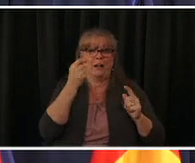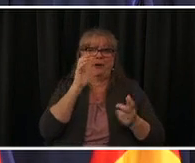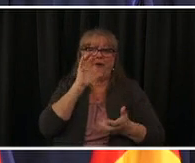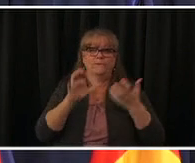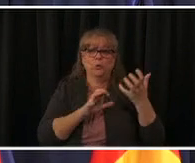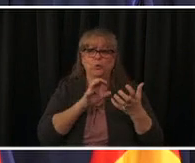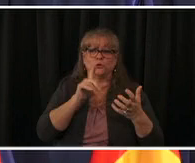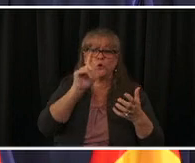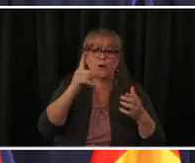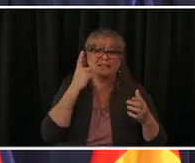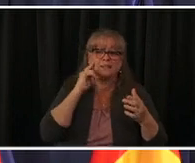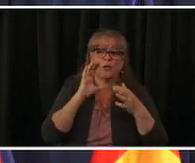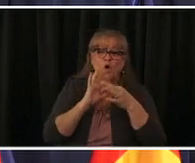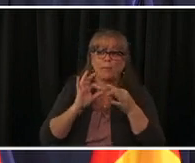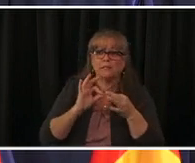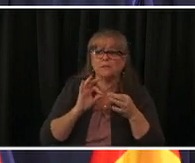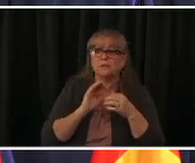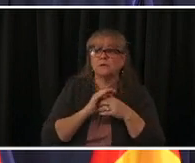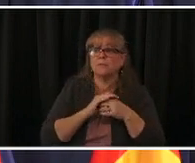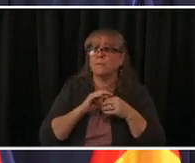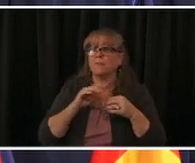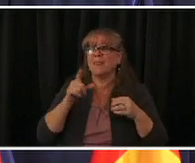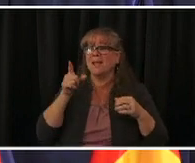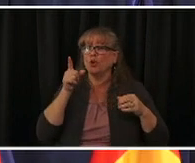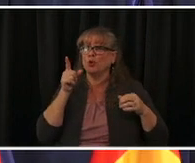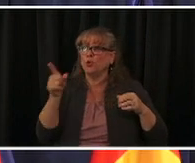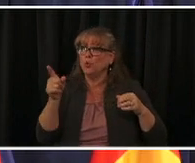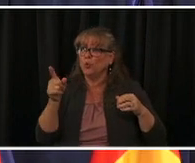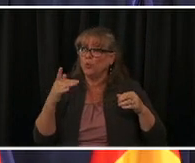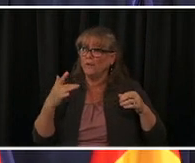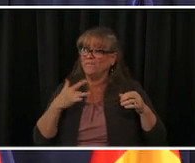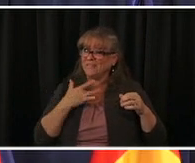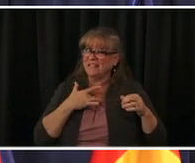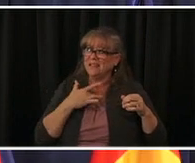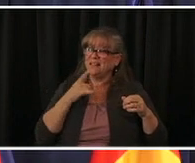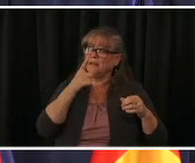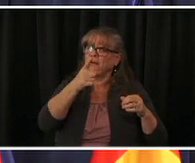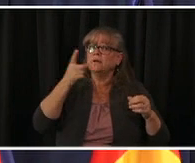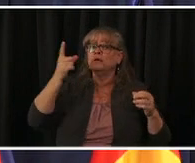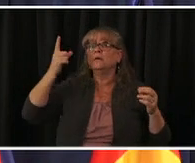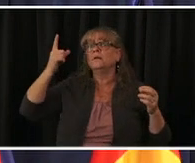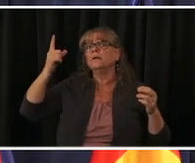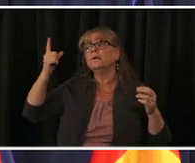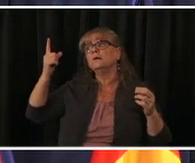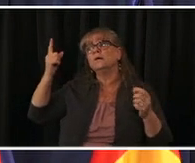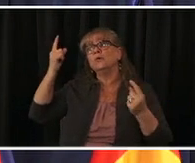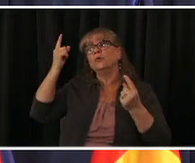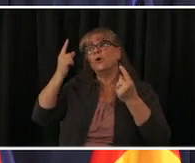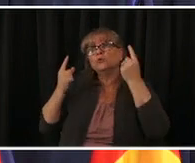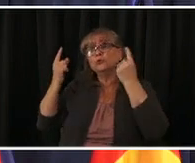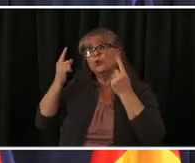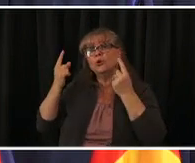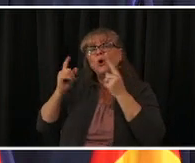do you anticipate continuing that and and uh if so how long and or when might that might that end